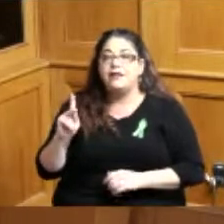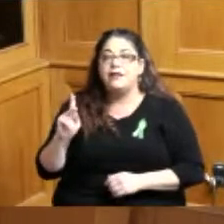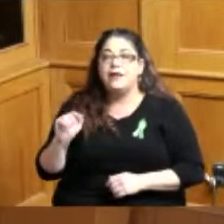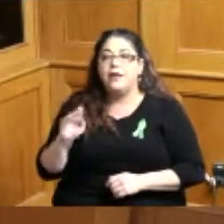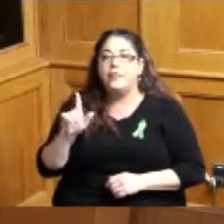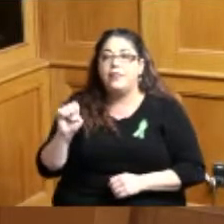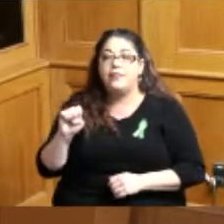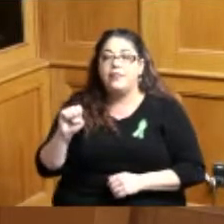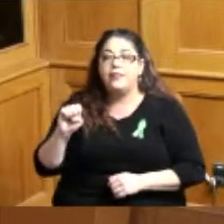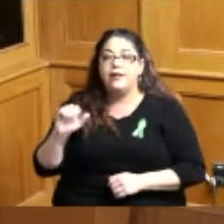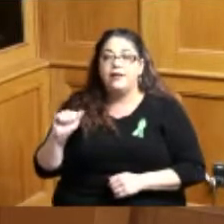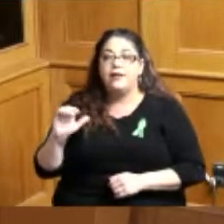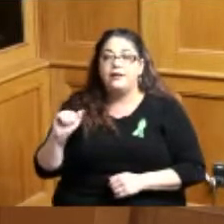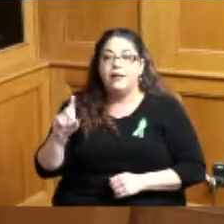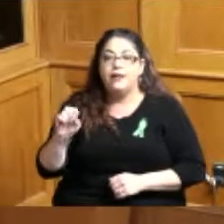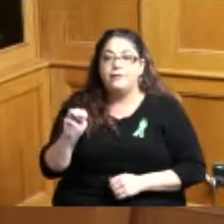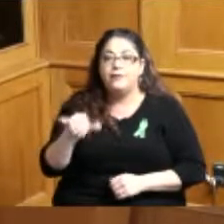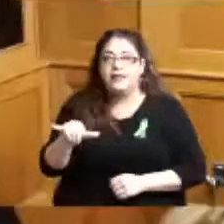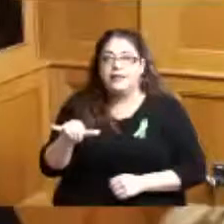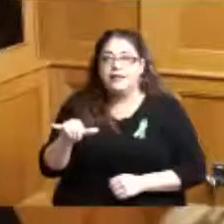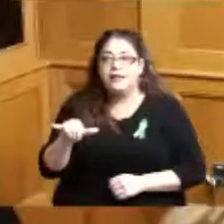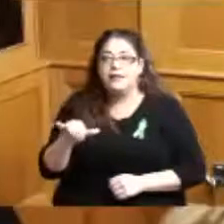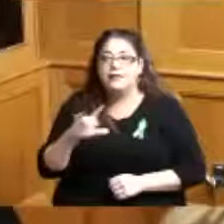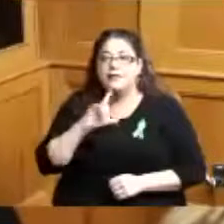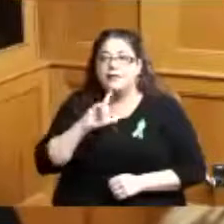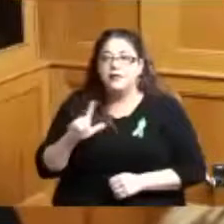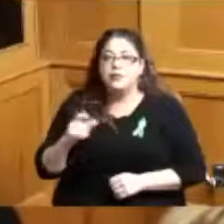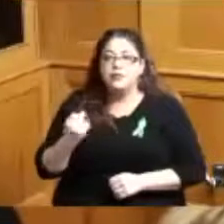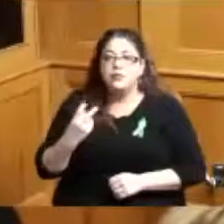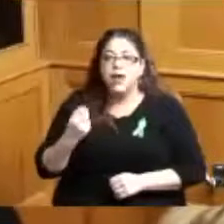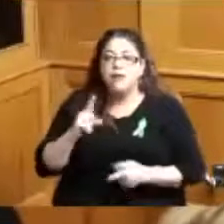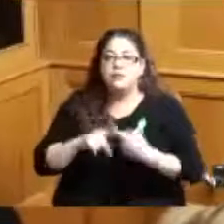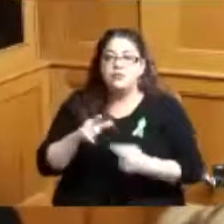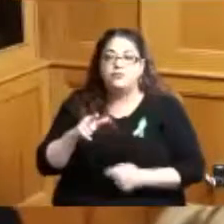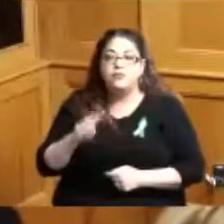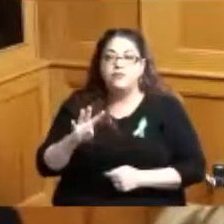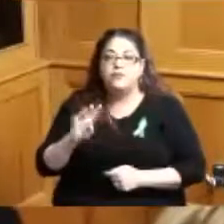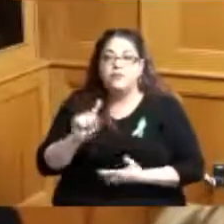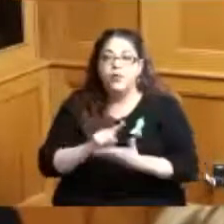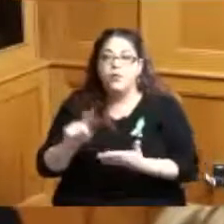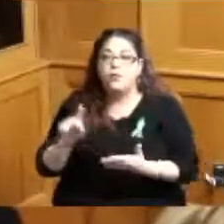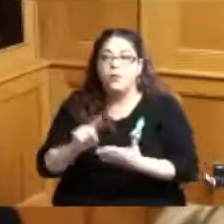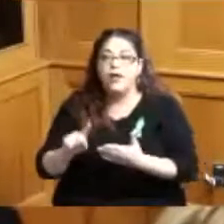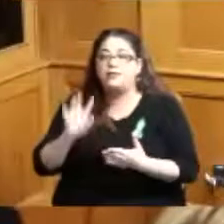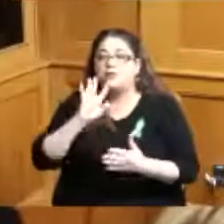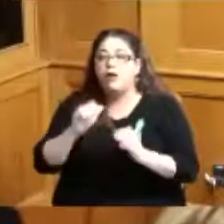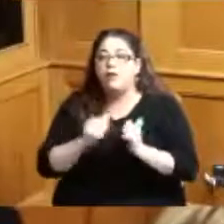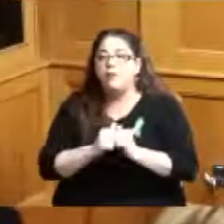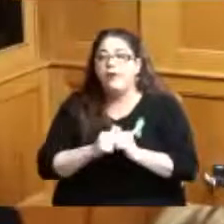24 we are 12 week 24 week training program focused on web development cyber security and tech support